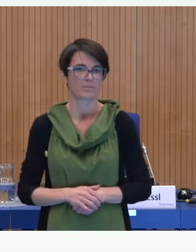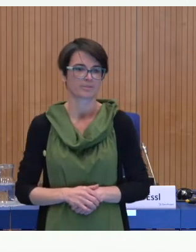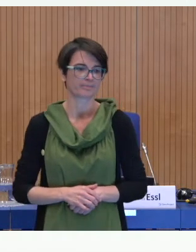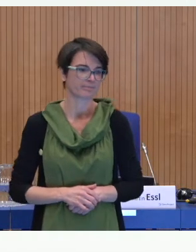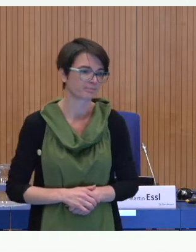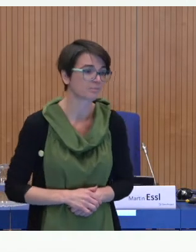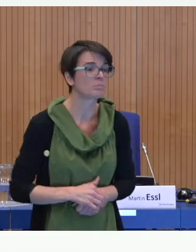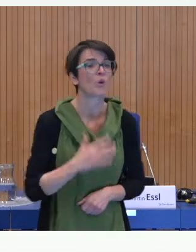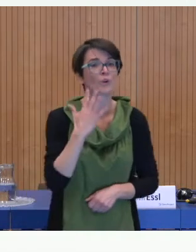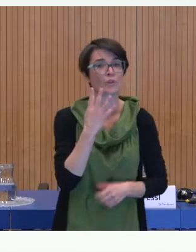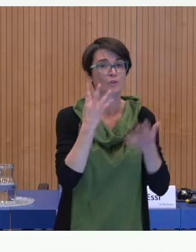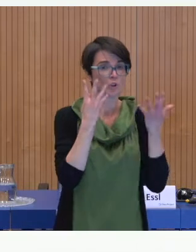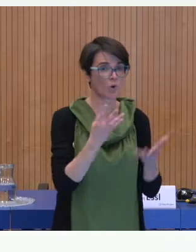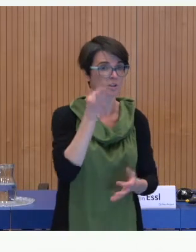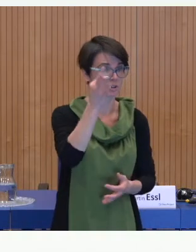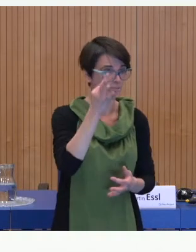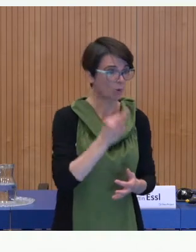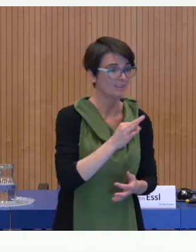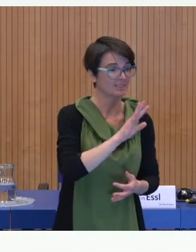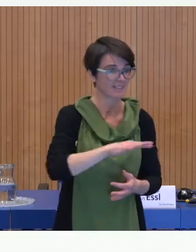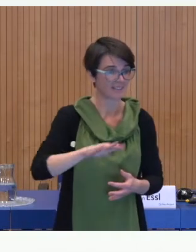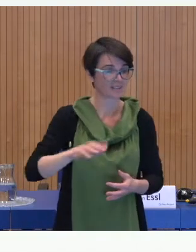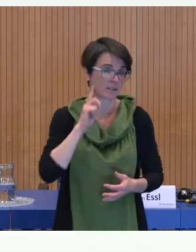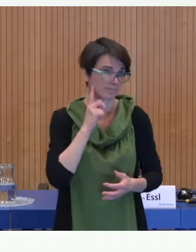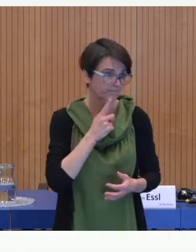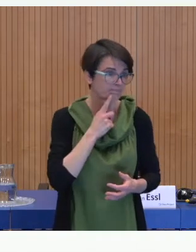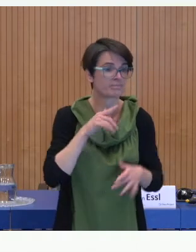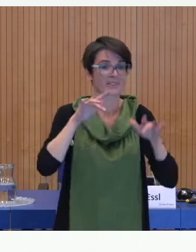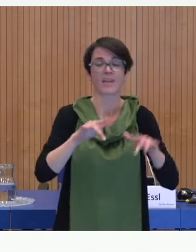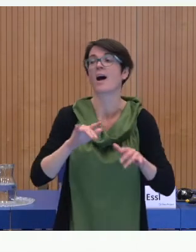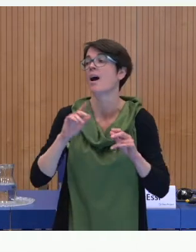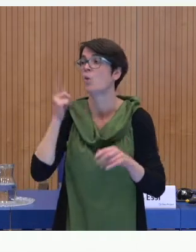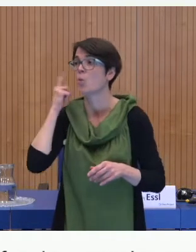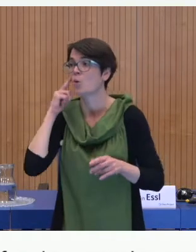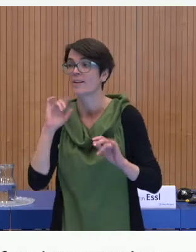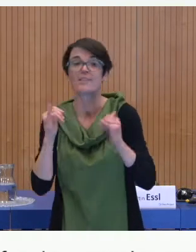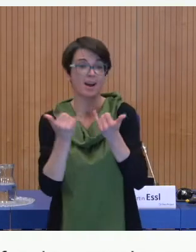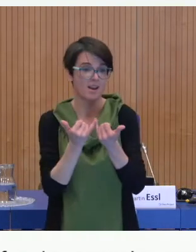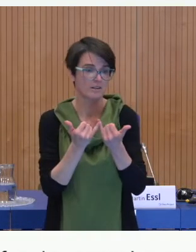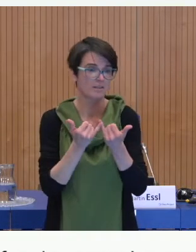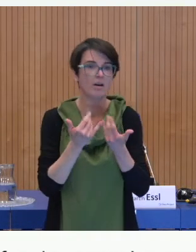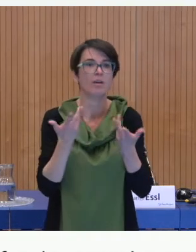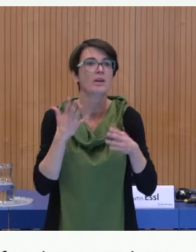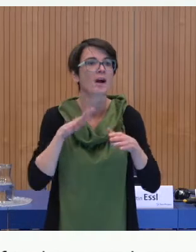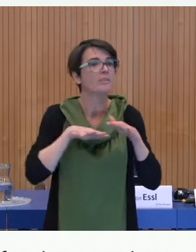Well first, 95% of deaf kids are born in hearing families. Language acquisition